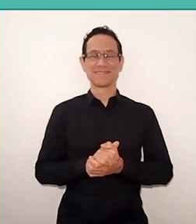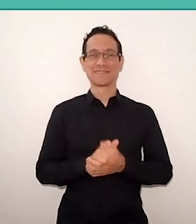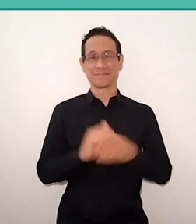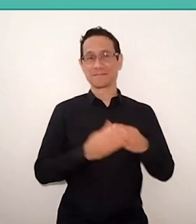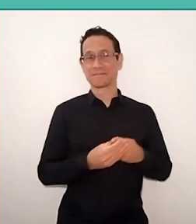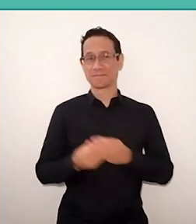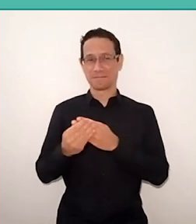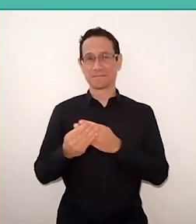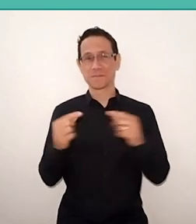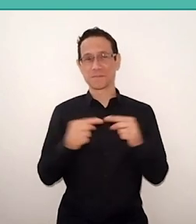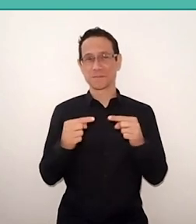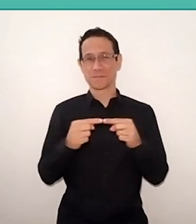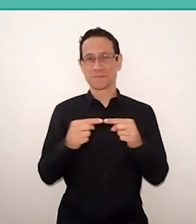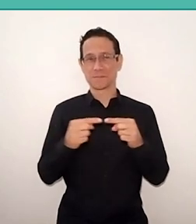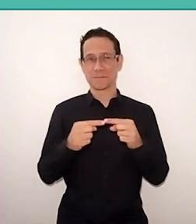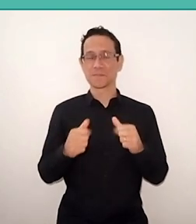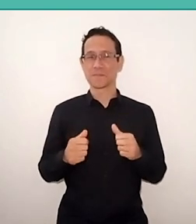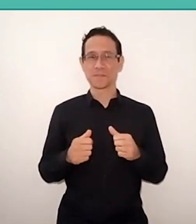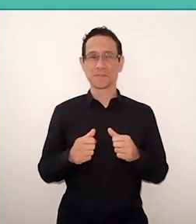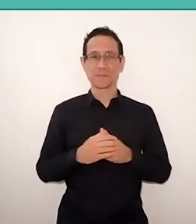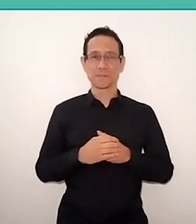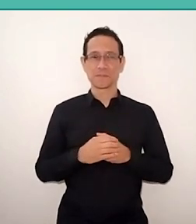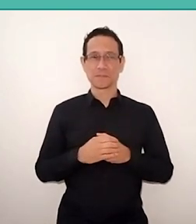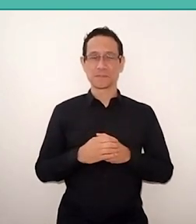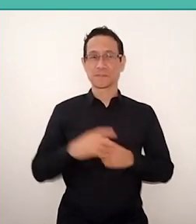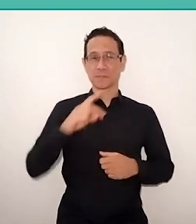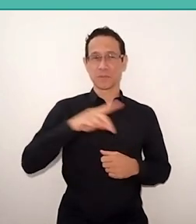Paulo, of the things that Professor Akkari commented,